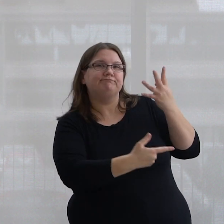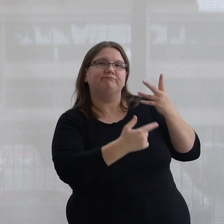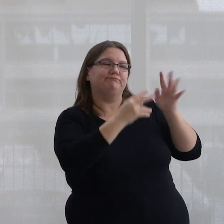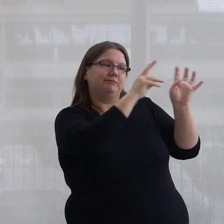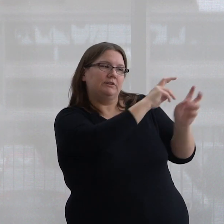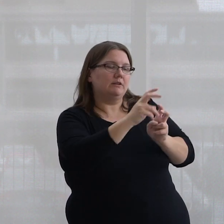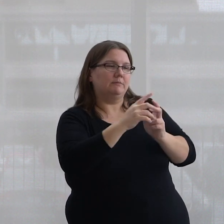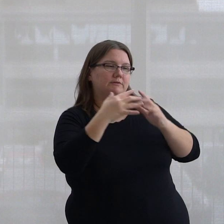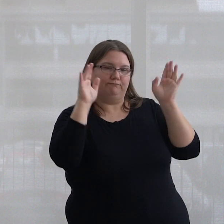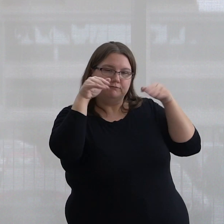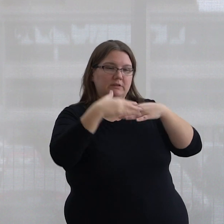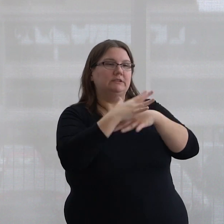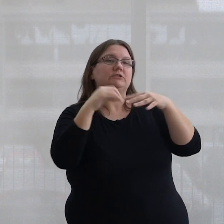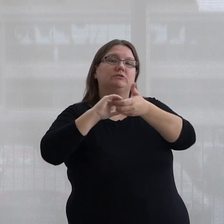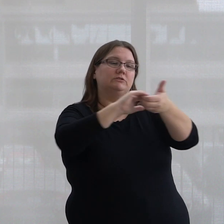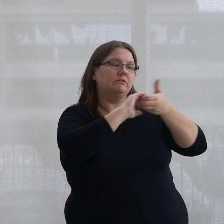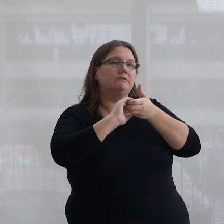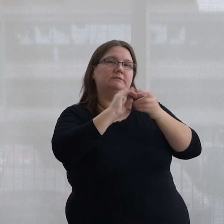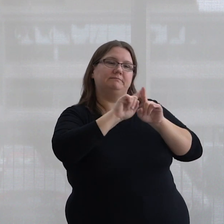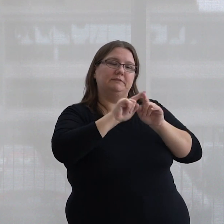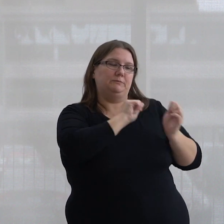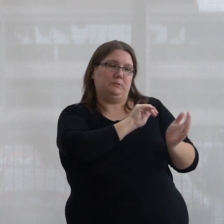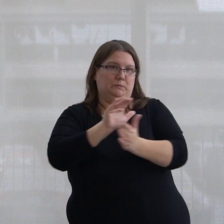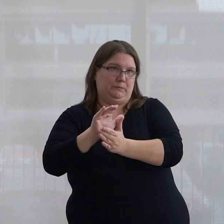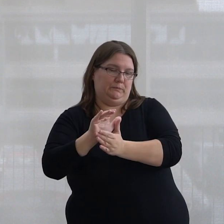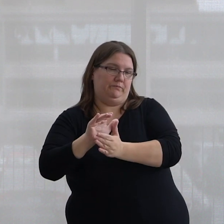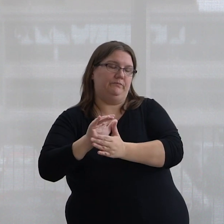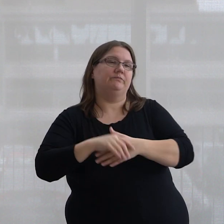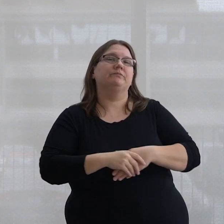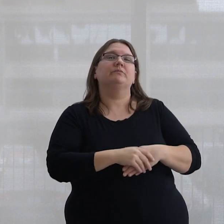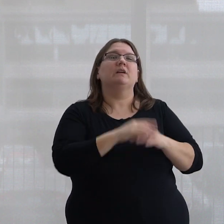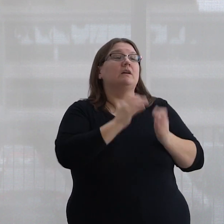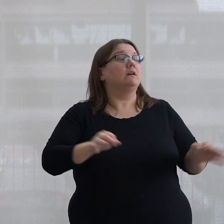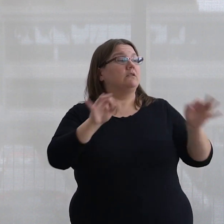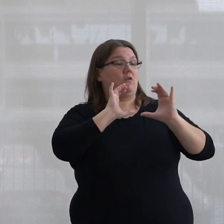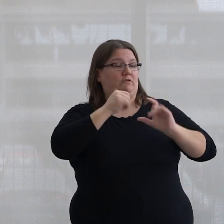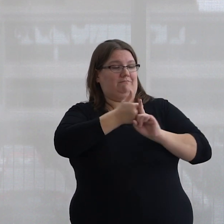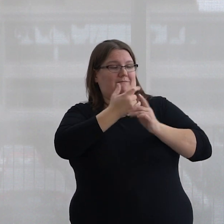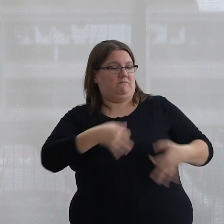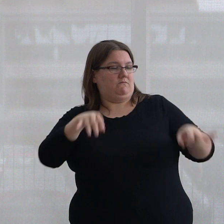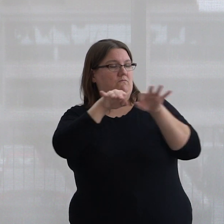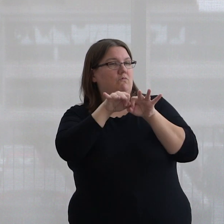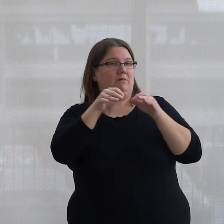explore Indigenous solidarity in various forms and the importance of such conversation at Queen's